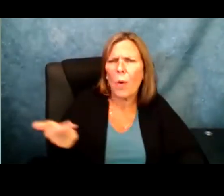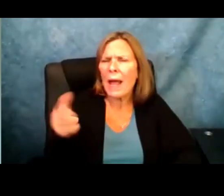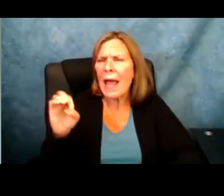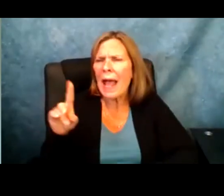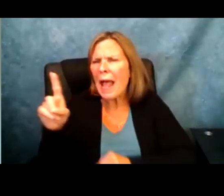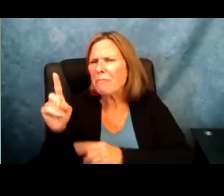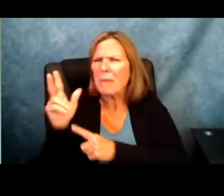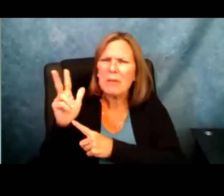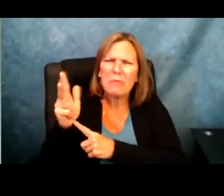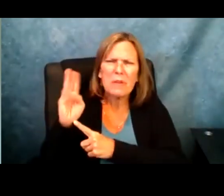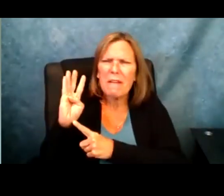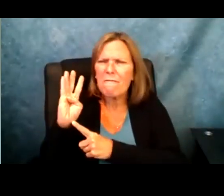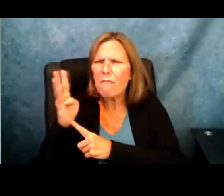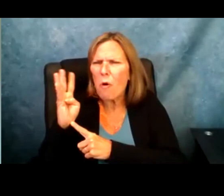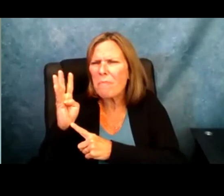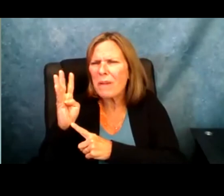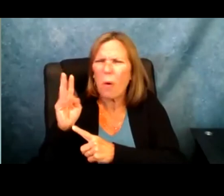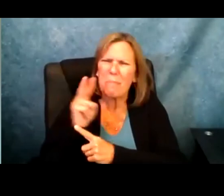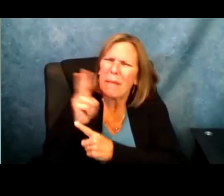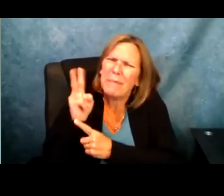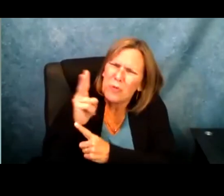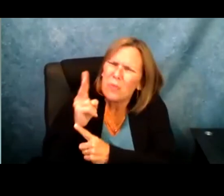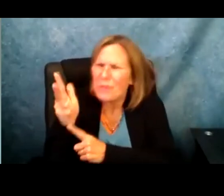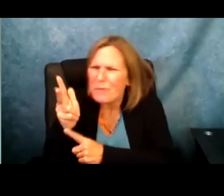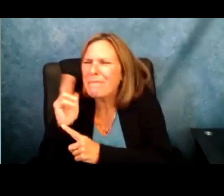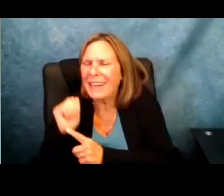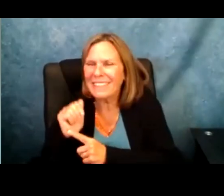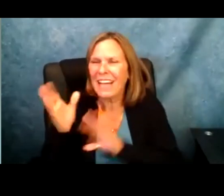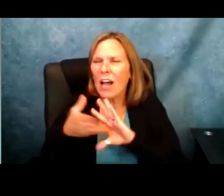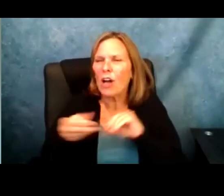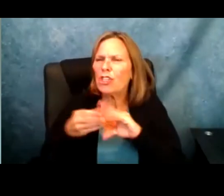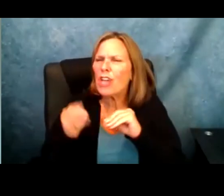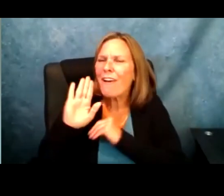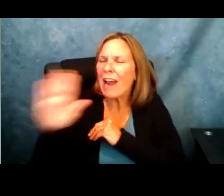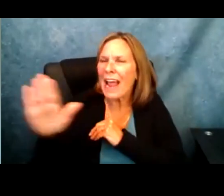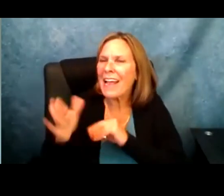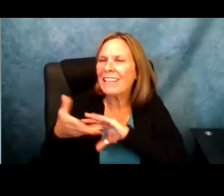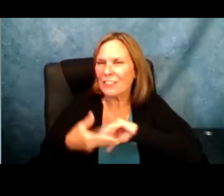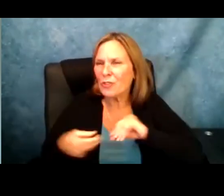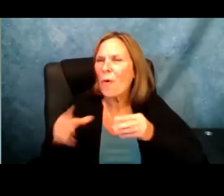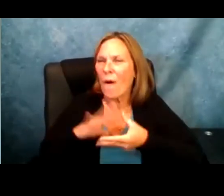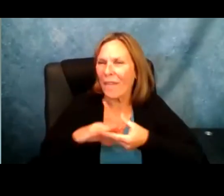Ed just arrived and looking at time I would like to give ed a little bit of